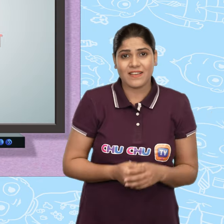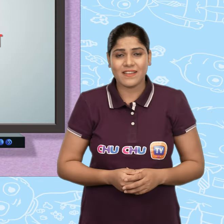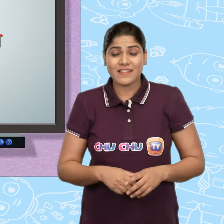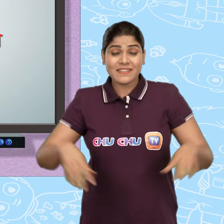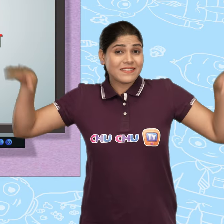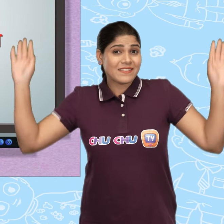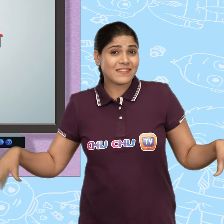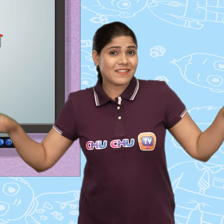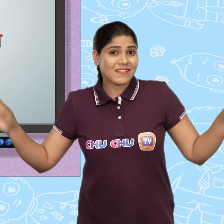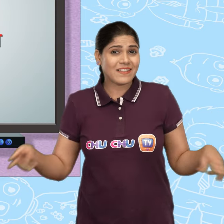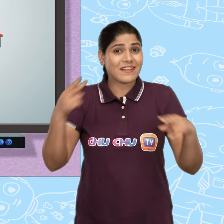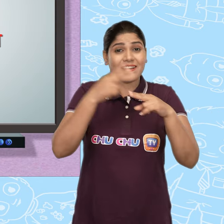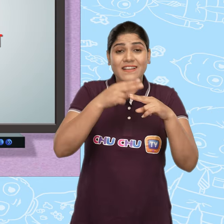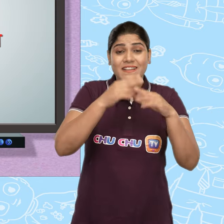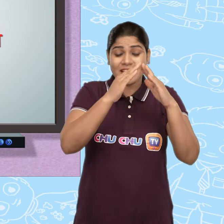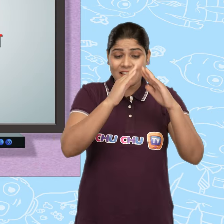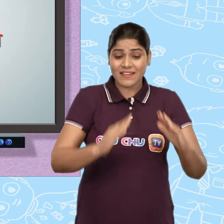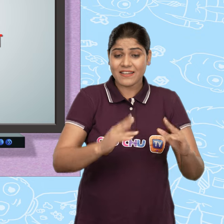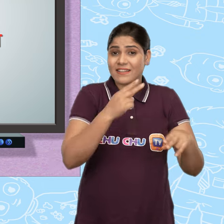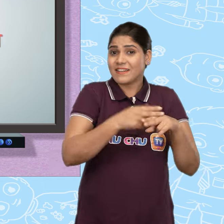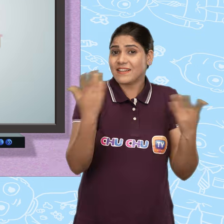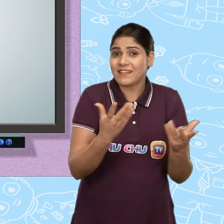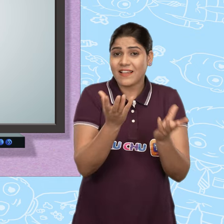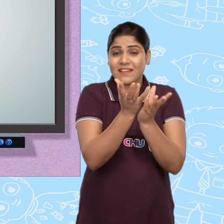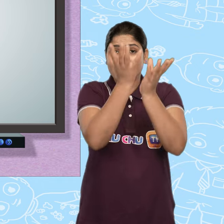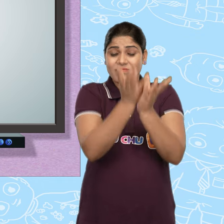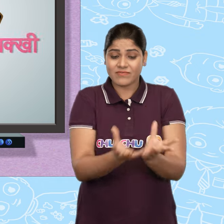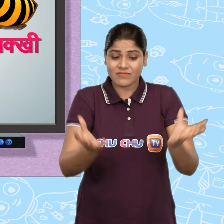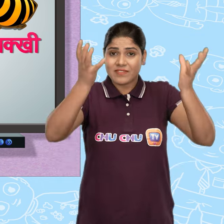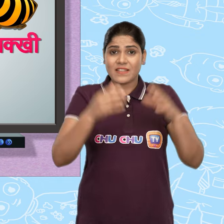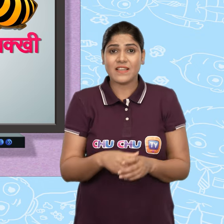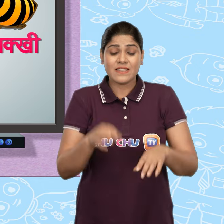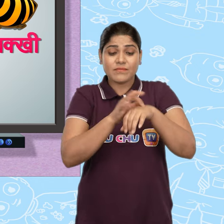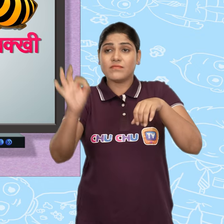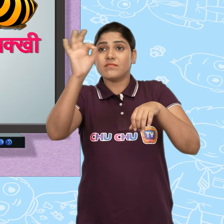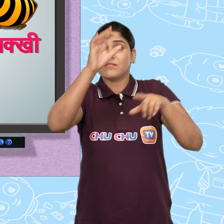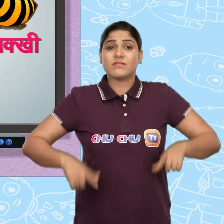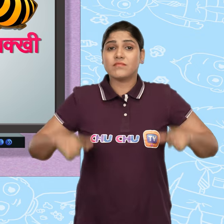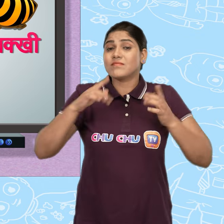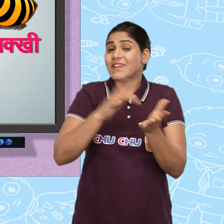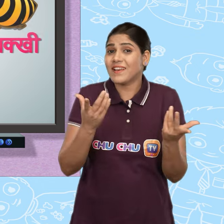Birds live in homes called 'nests'. Bees live in 'hives'.